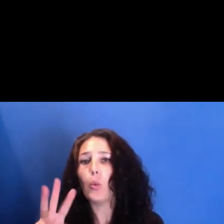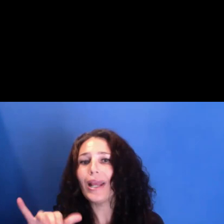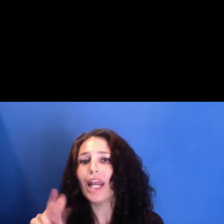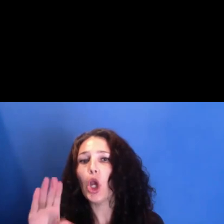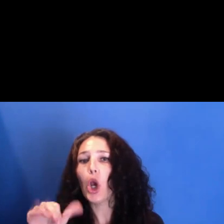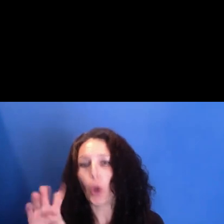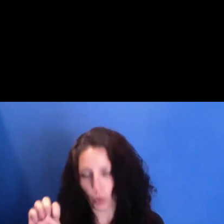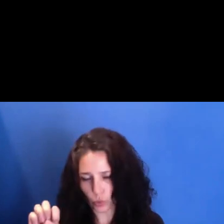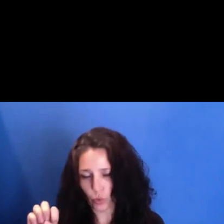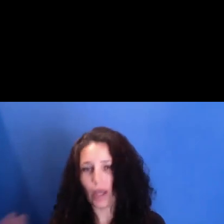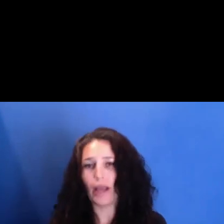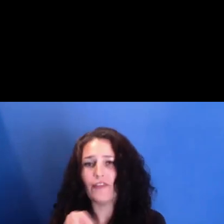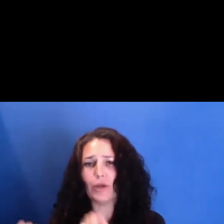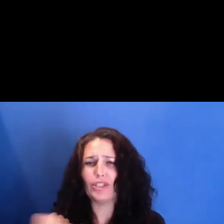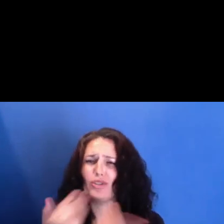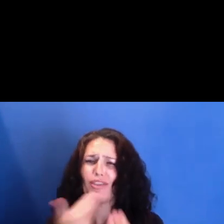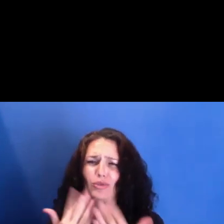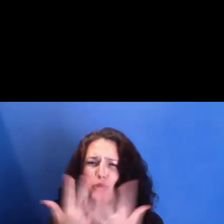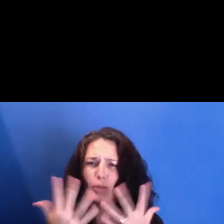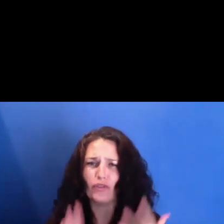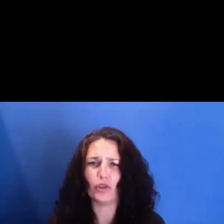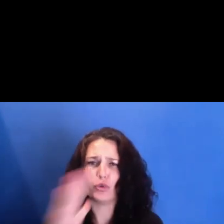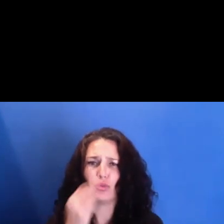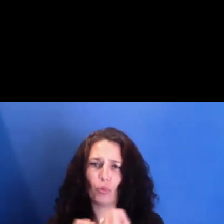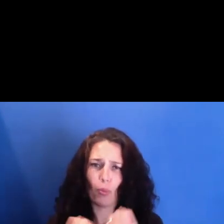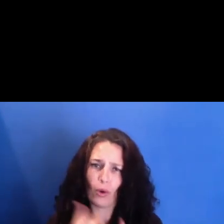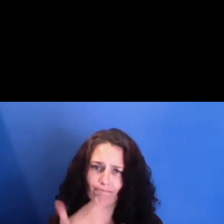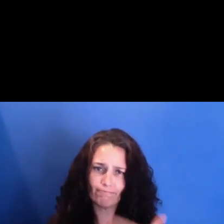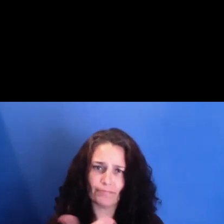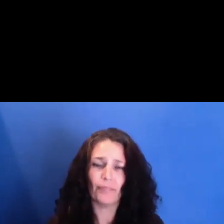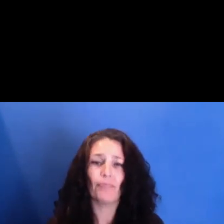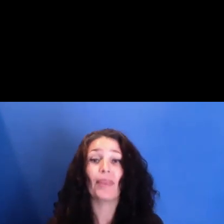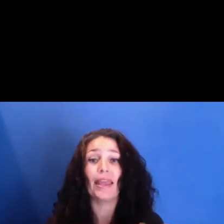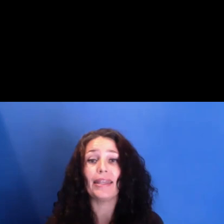Thanks for your support. And now I'd like to introduce our guests.